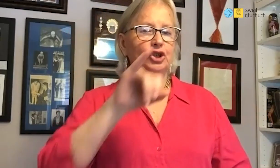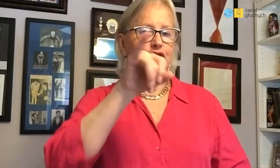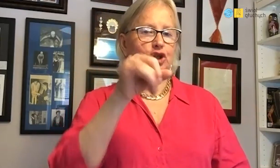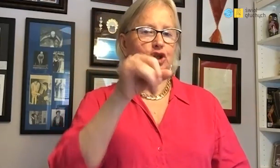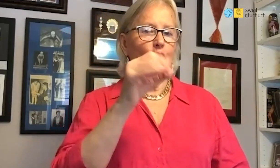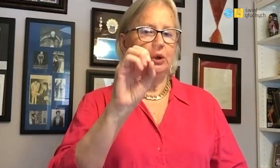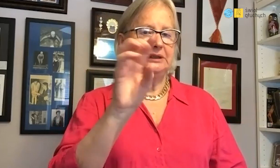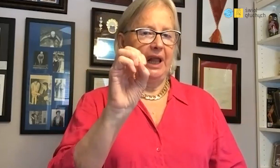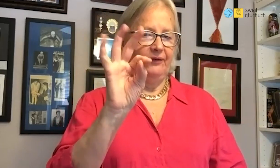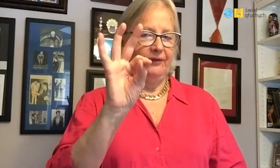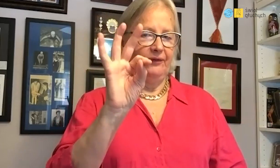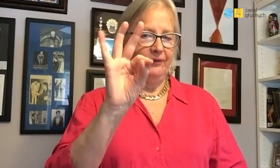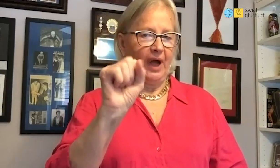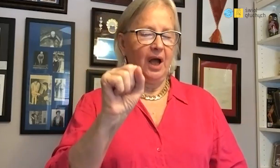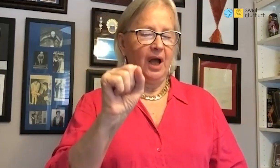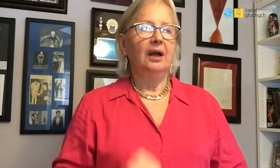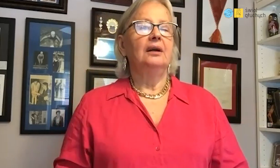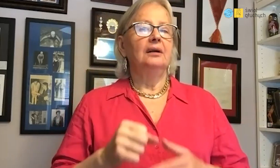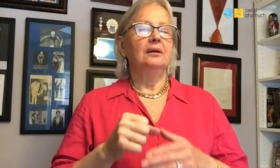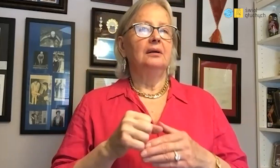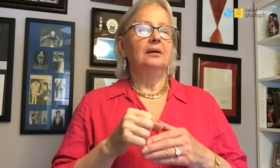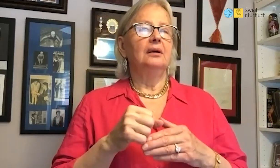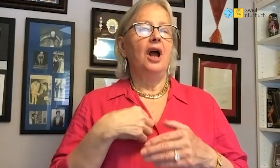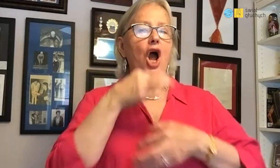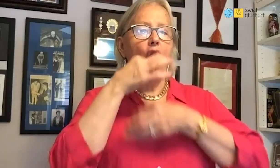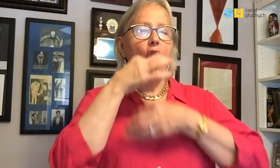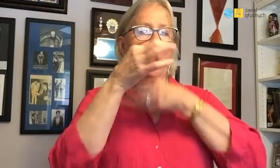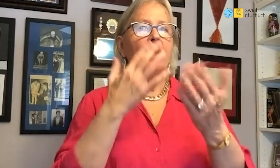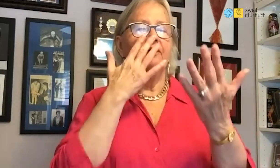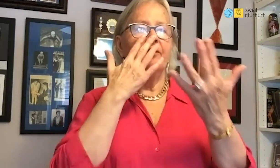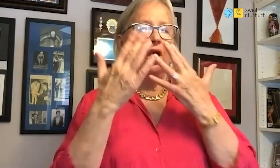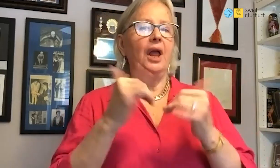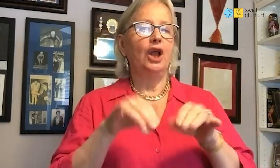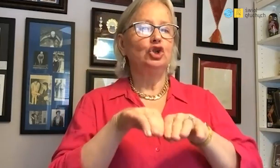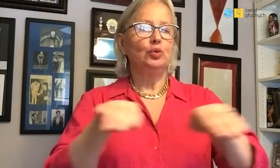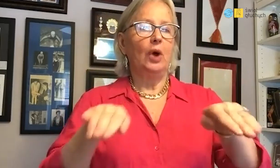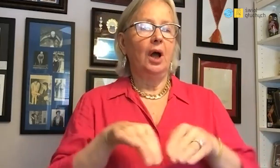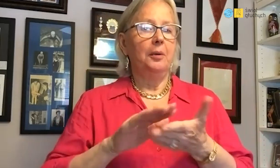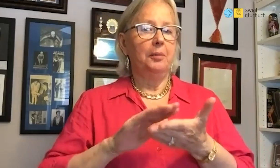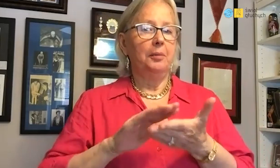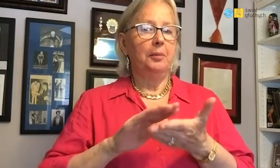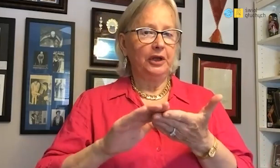My name is Józefa. I will tell you how it was with my swimming story.